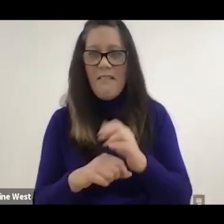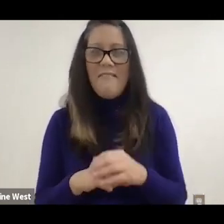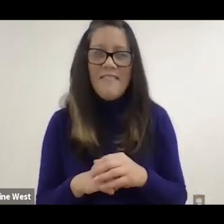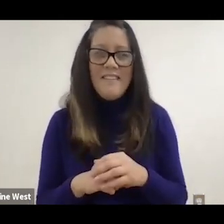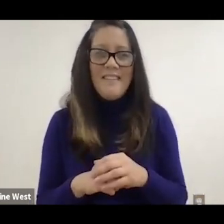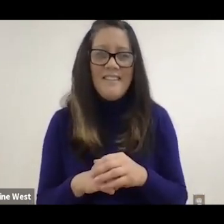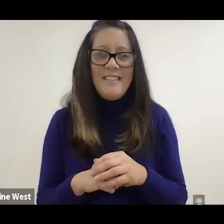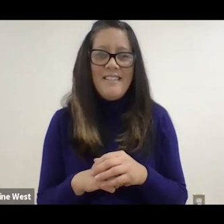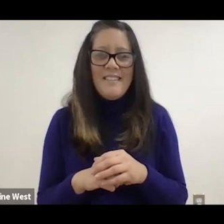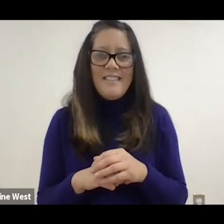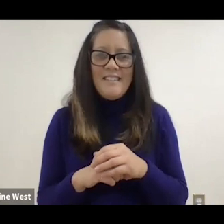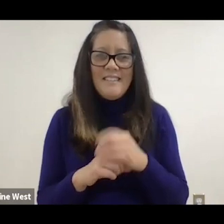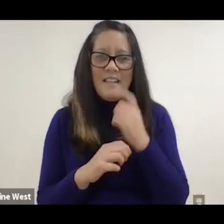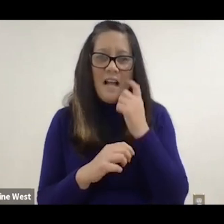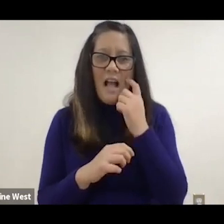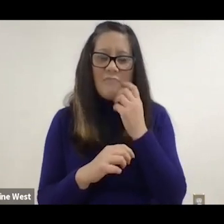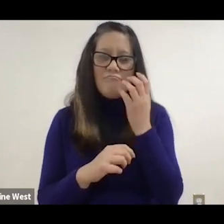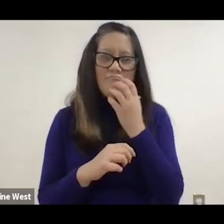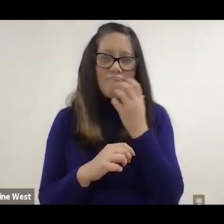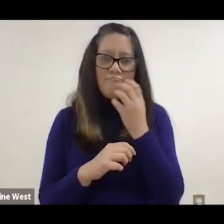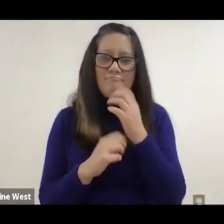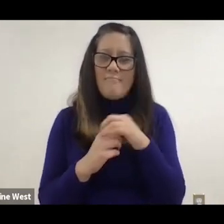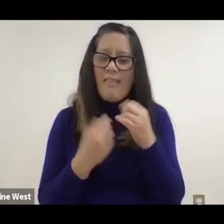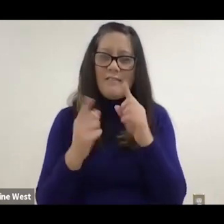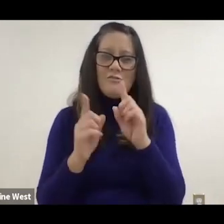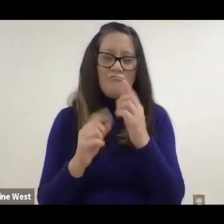It's pretty hard to put a price on that.